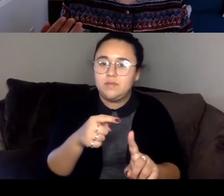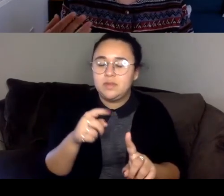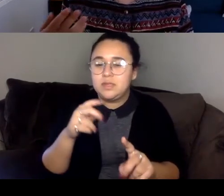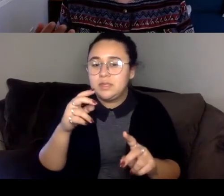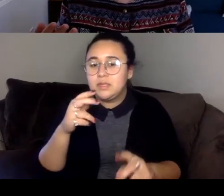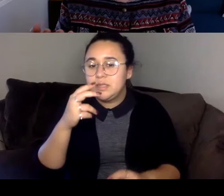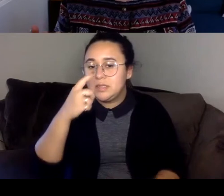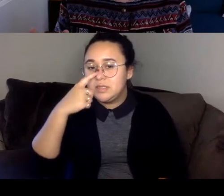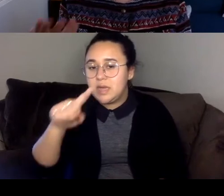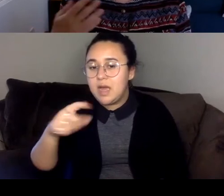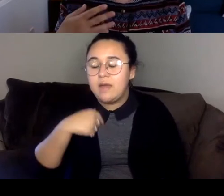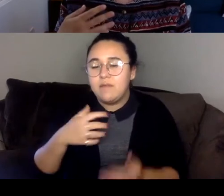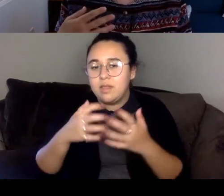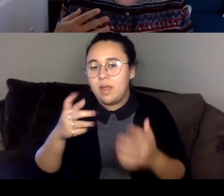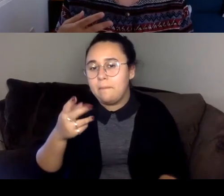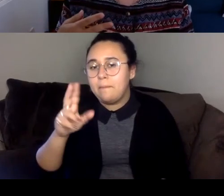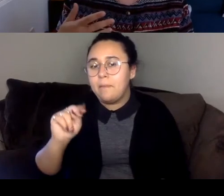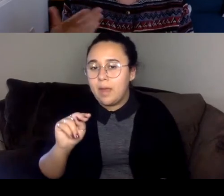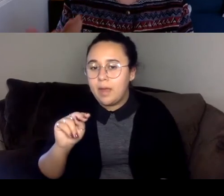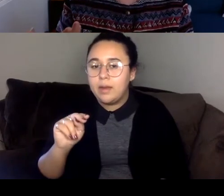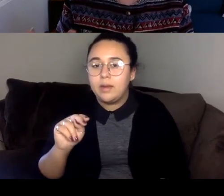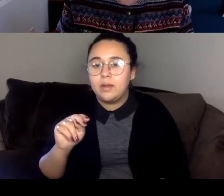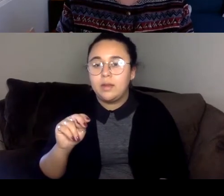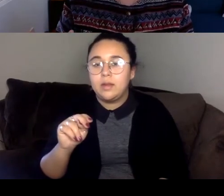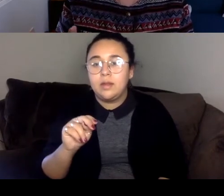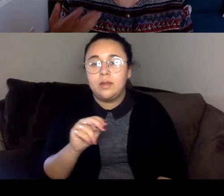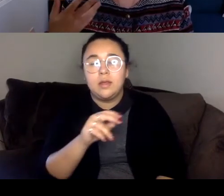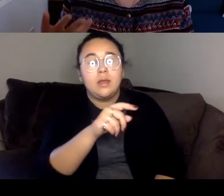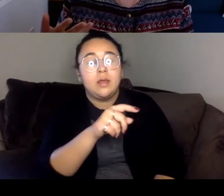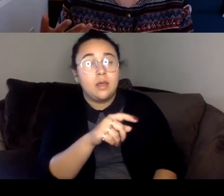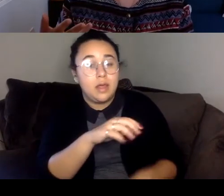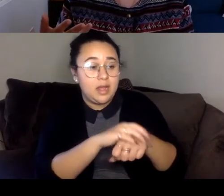and puns and in English that comes across as a bad dad joke, in this very dated way